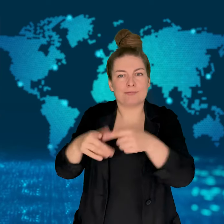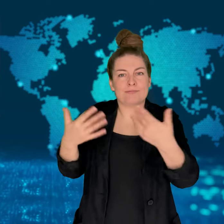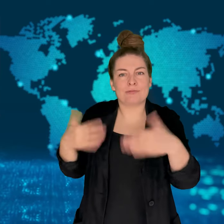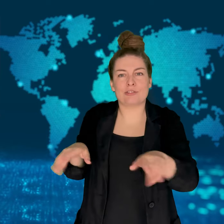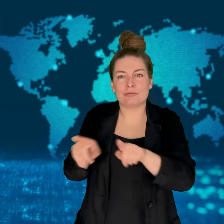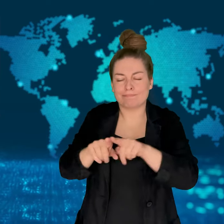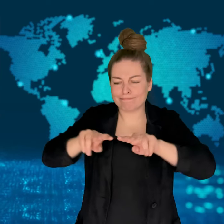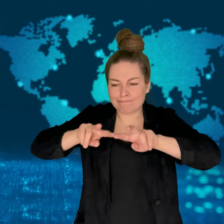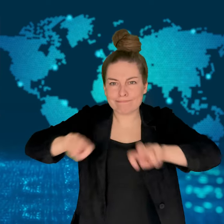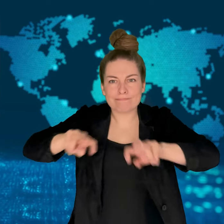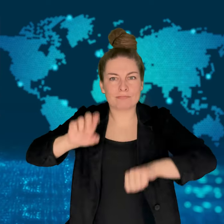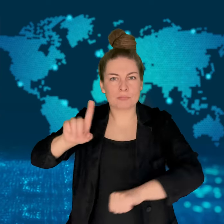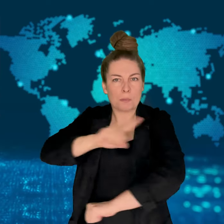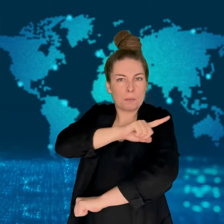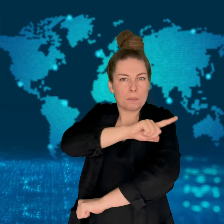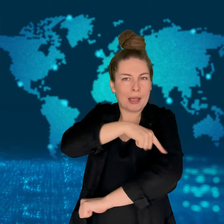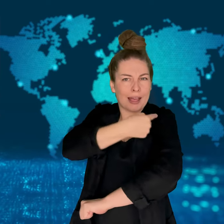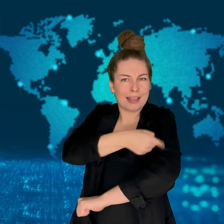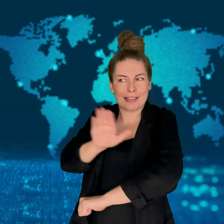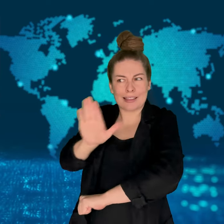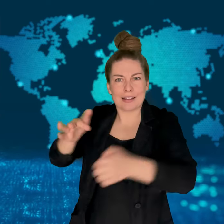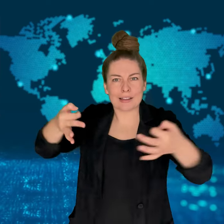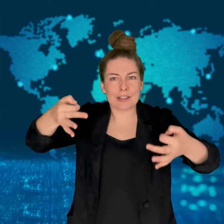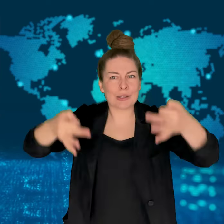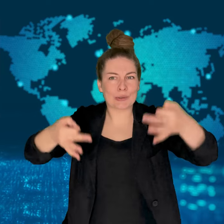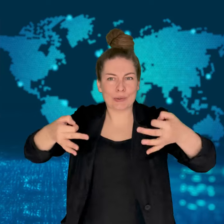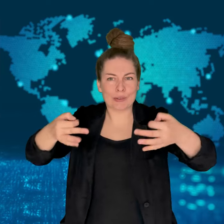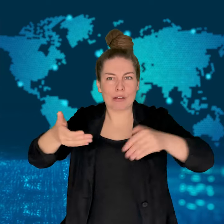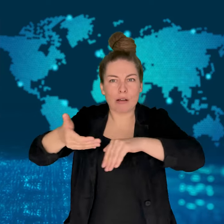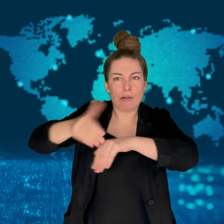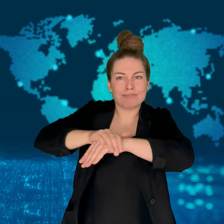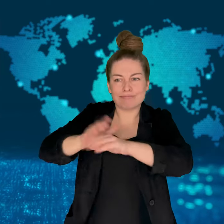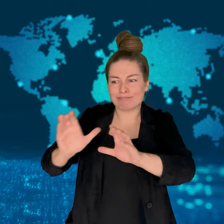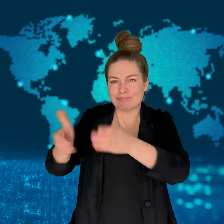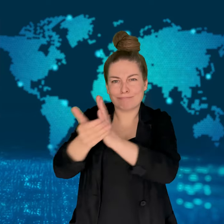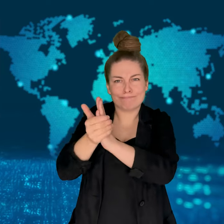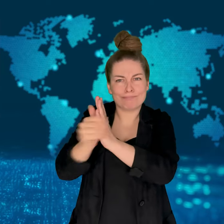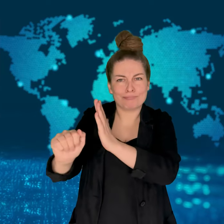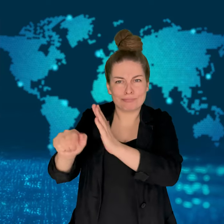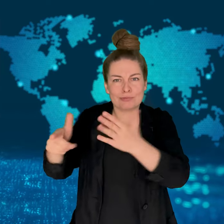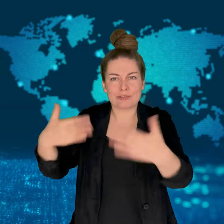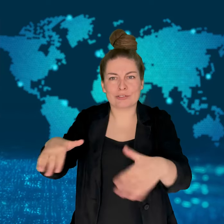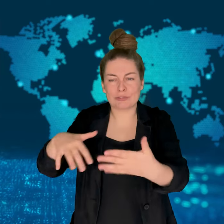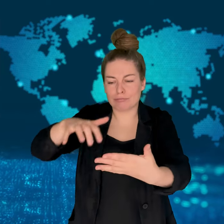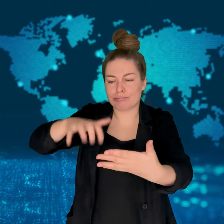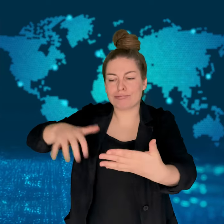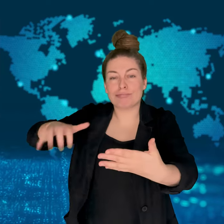30 people who were victims of sexual violence will testify,